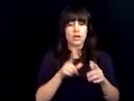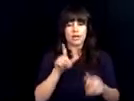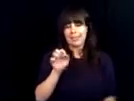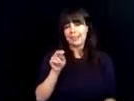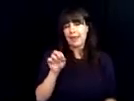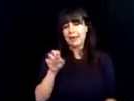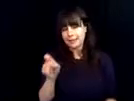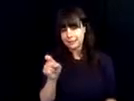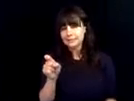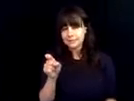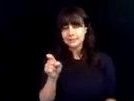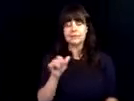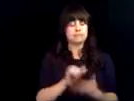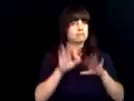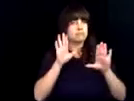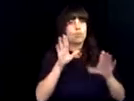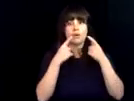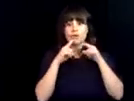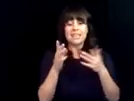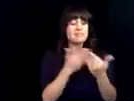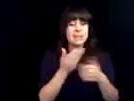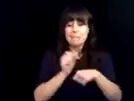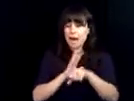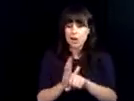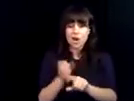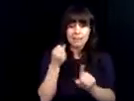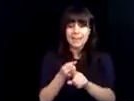enjoying themselves. After that I was able to come back another year